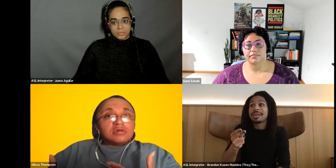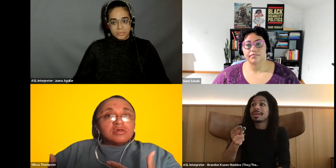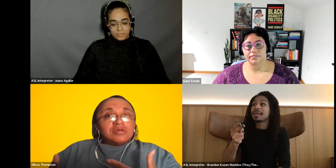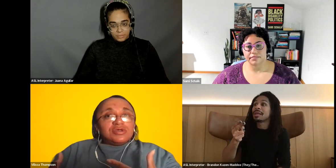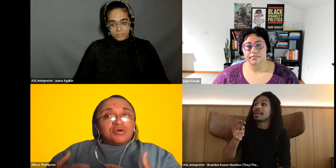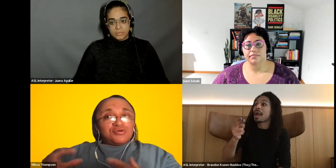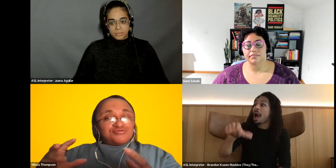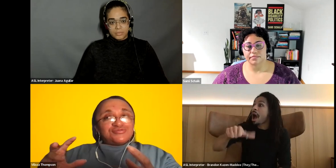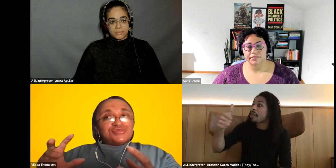Vilissa Thompson: you know.